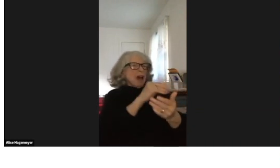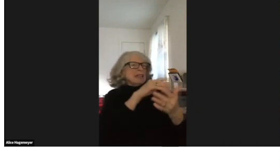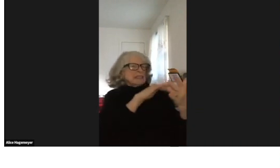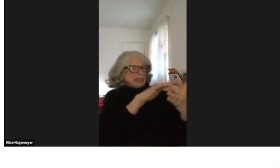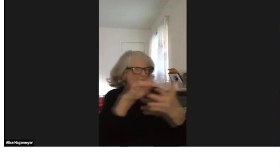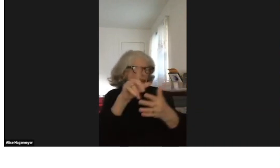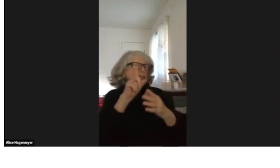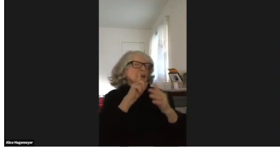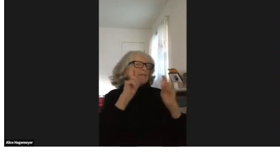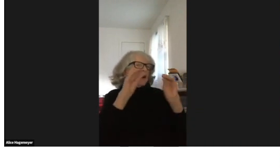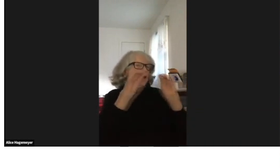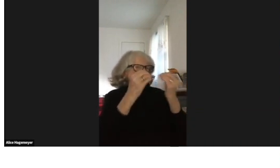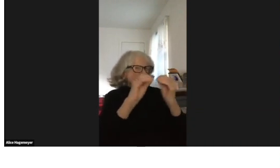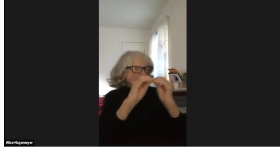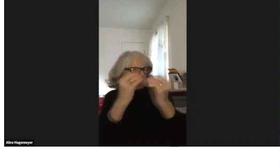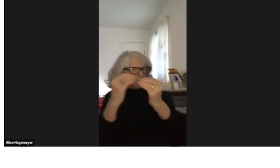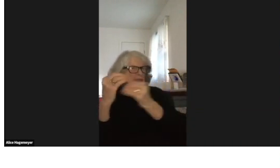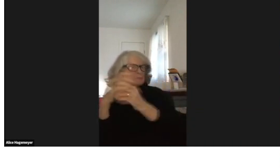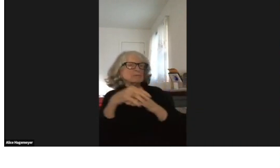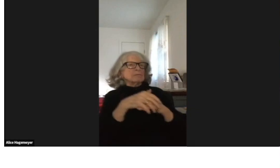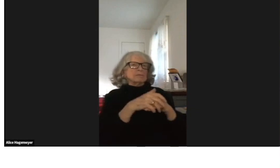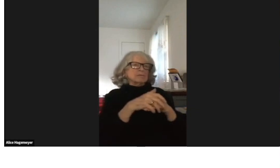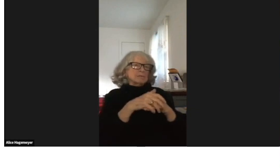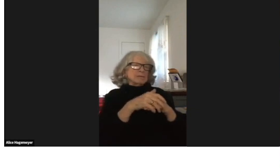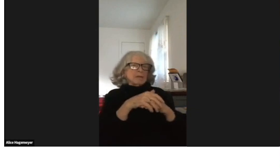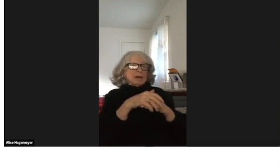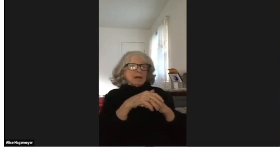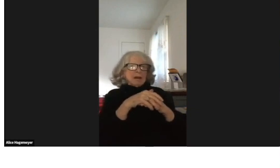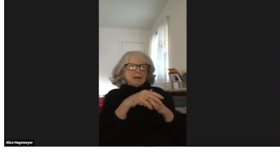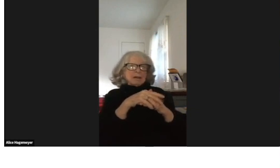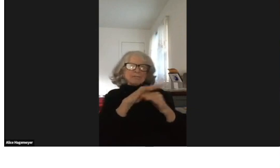He just studied the deaf organizations.